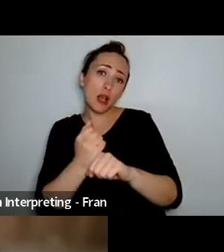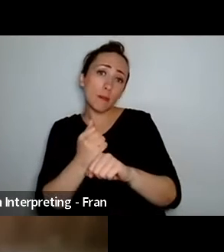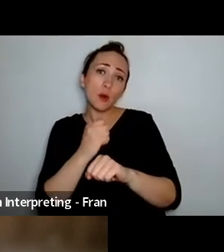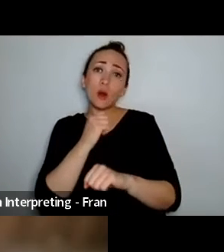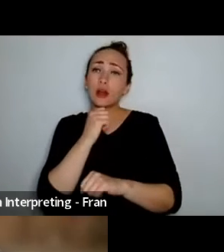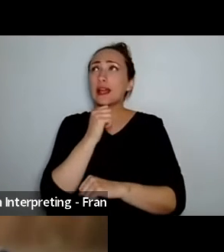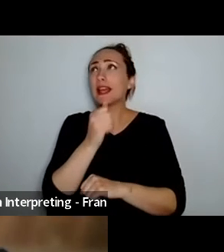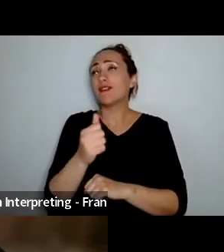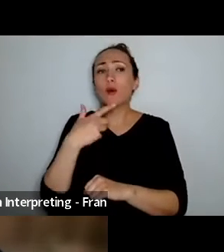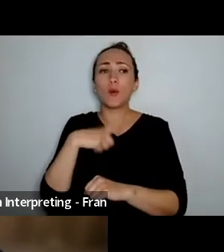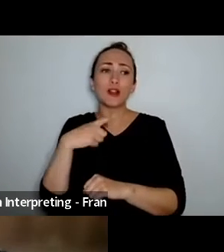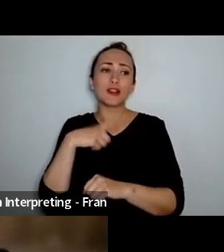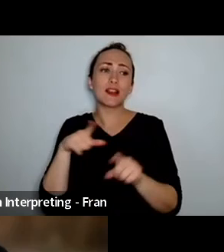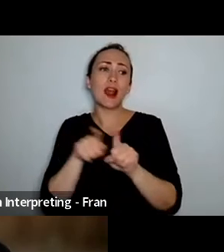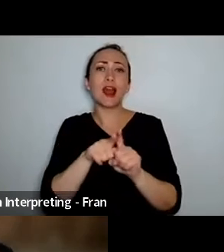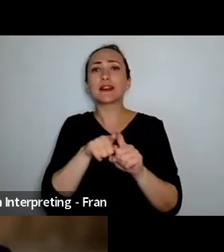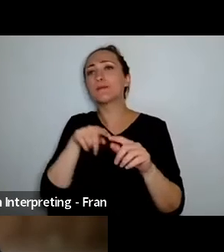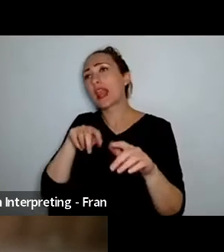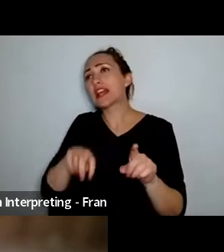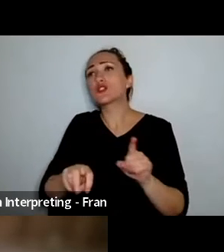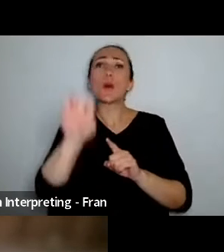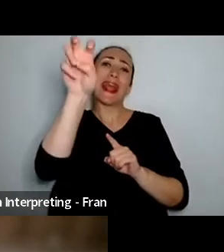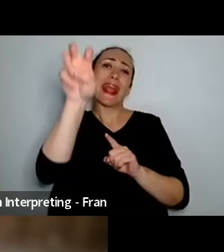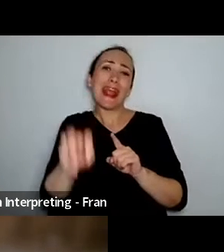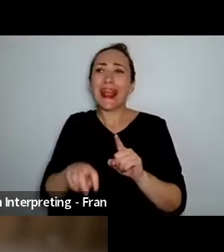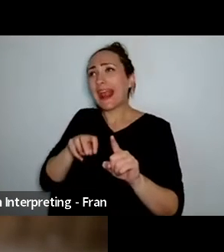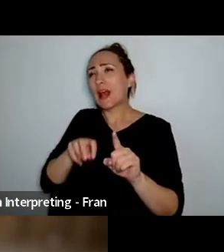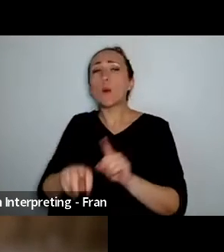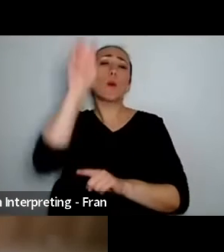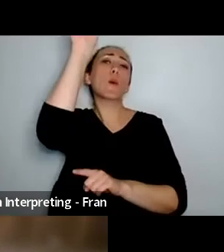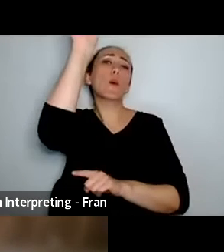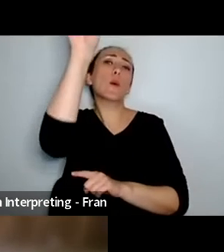Swing as if you're swinging on a swing that then flies off into the water, so really trying to